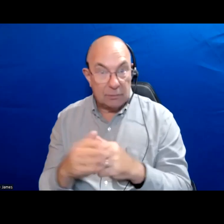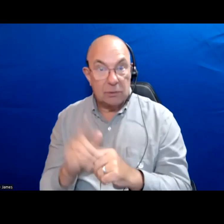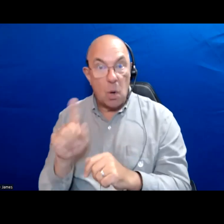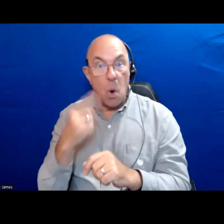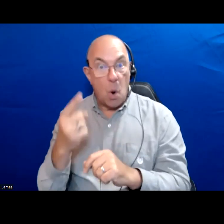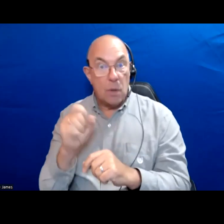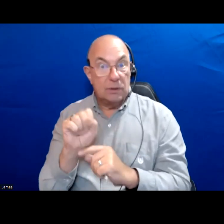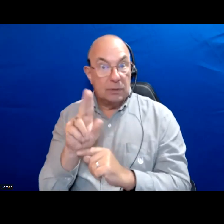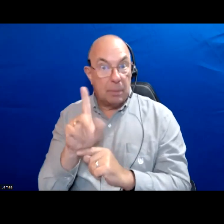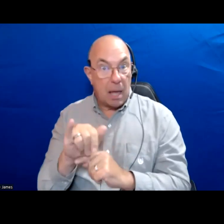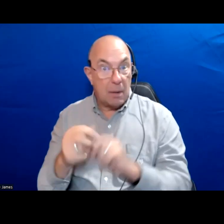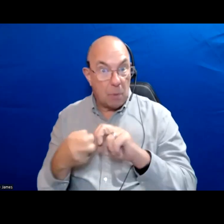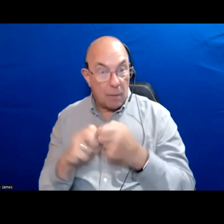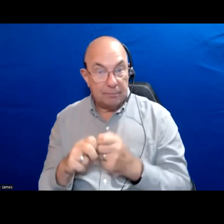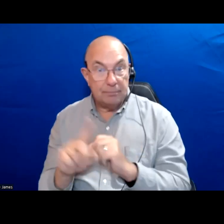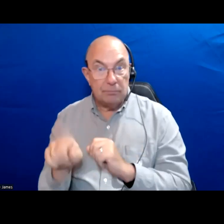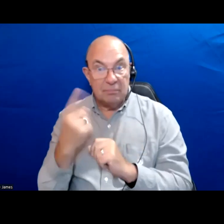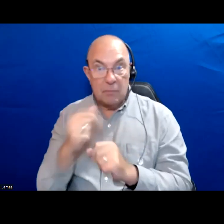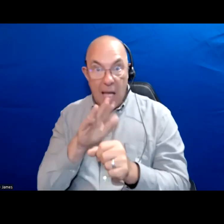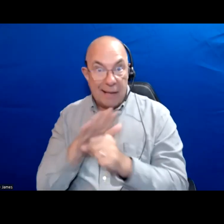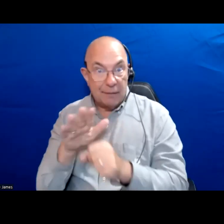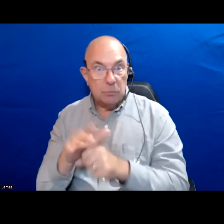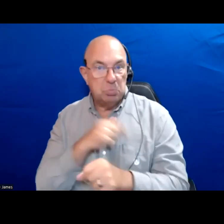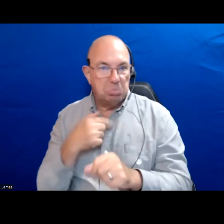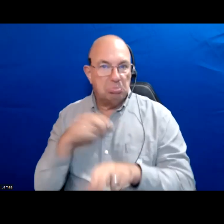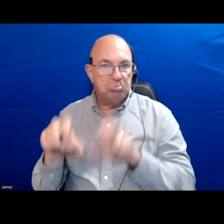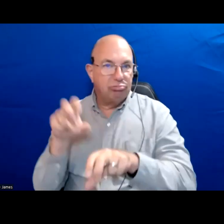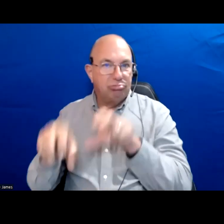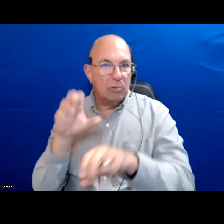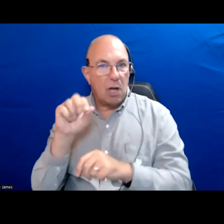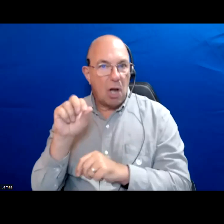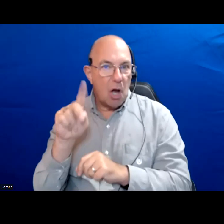If it was just a supply problem we could build more condos and the problem would be fixed